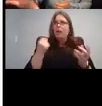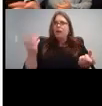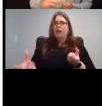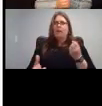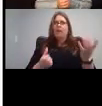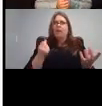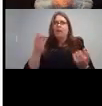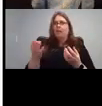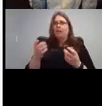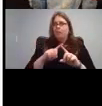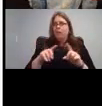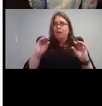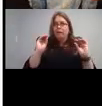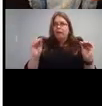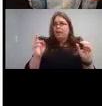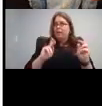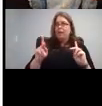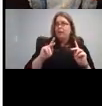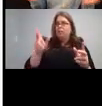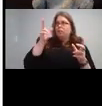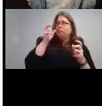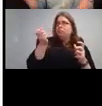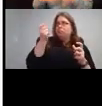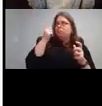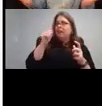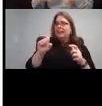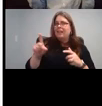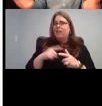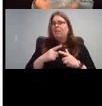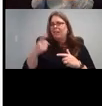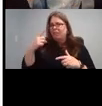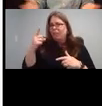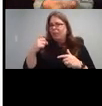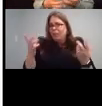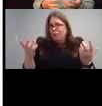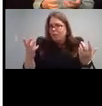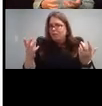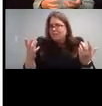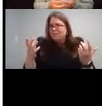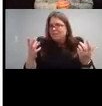actually know it's all done with rails all they're saying you can't move in and it doesn't mean it.